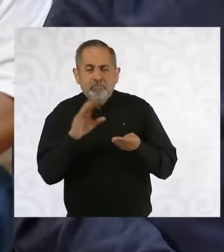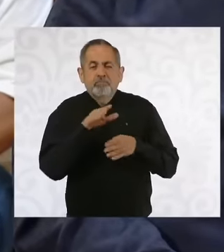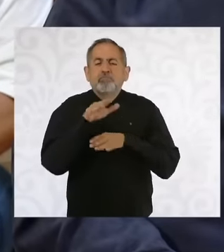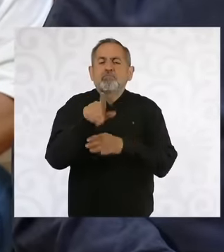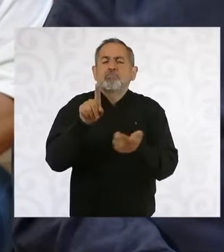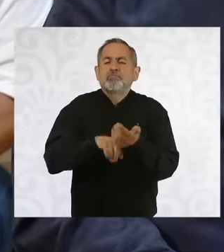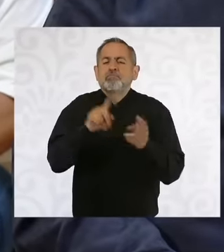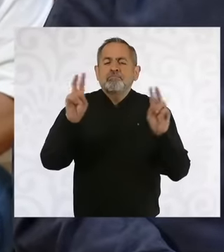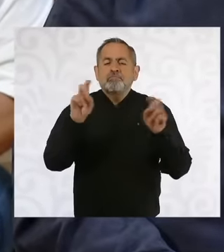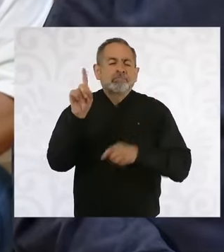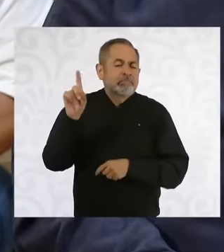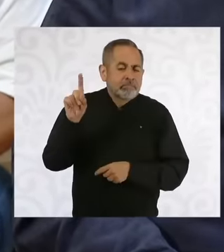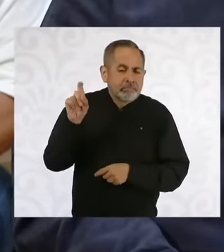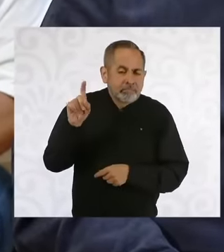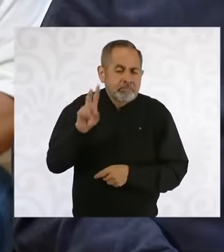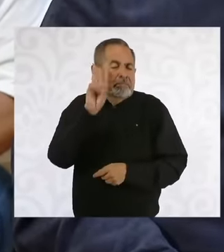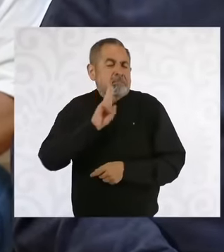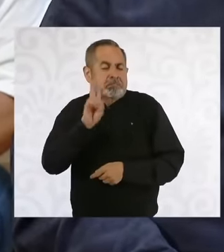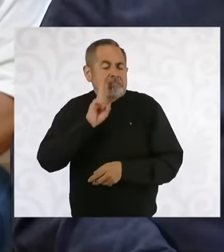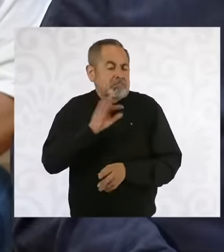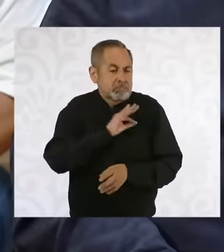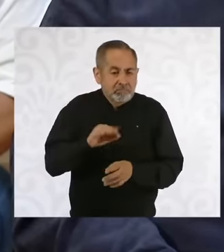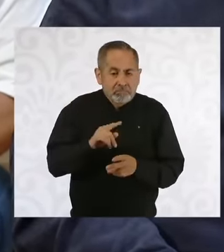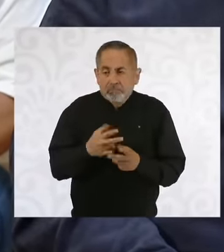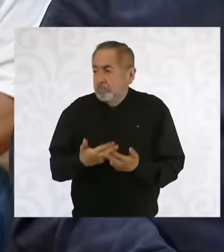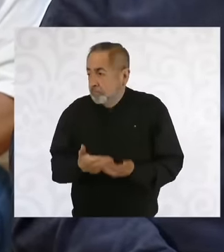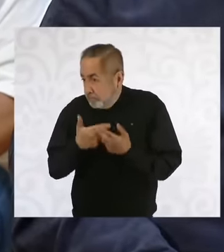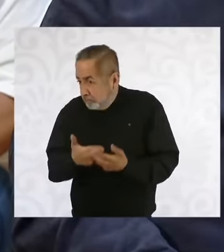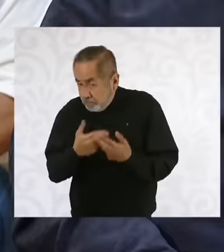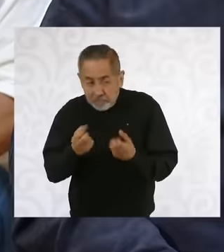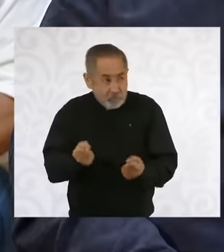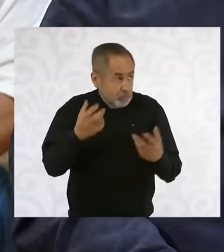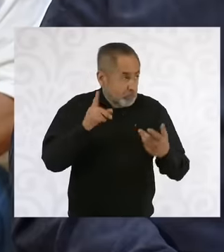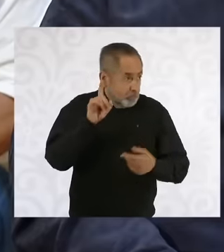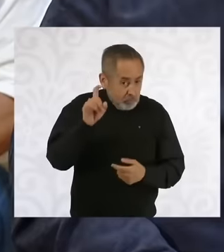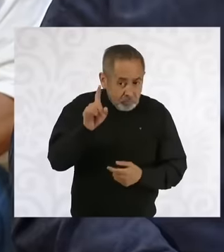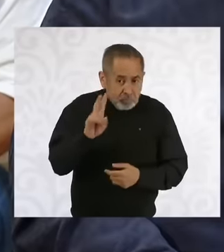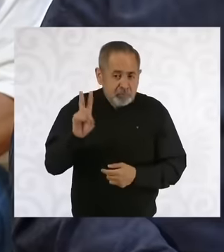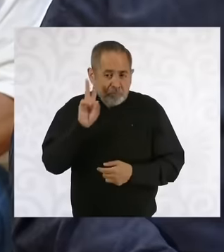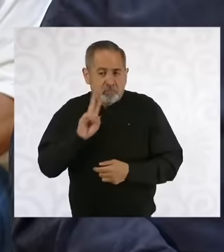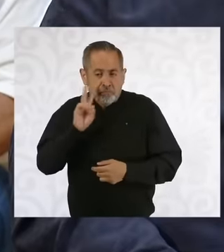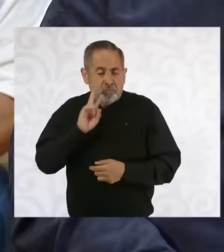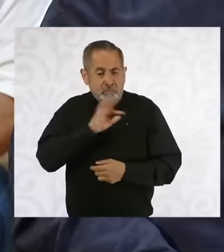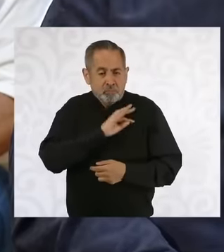to review the water availability indexes to cover it at the price that corresponds to large